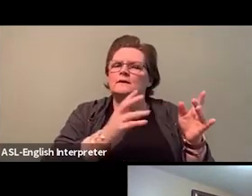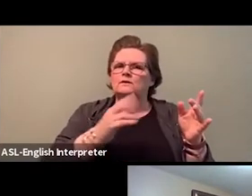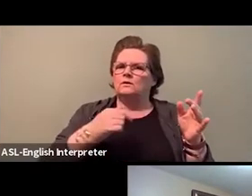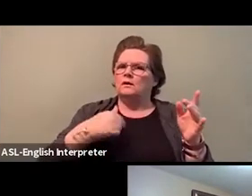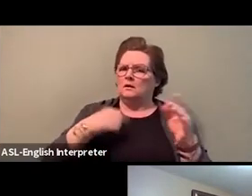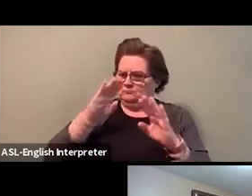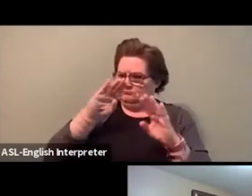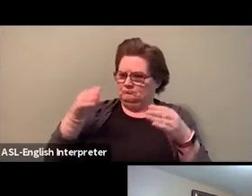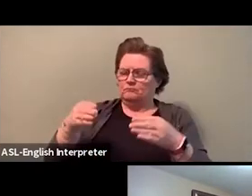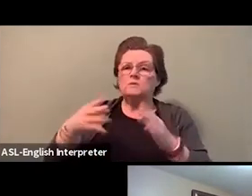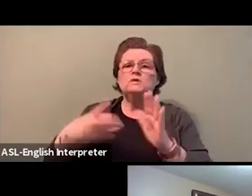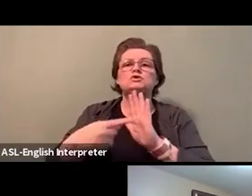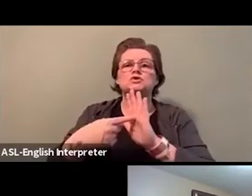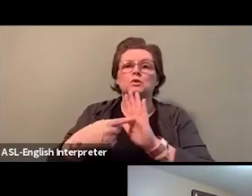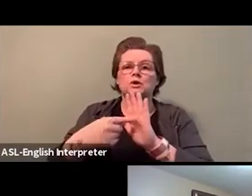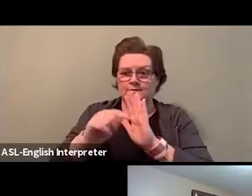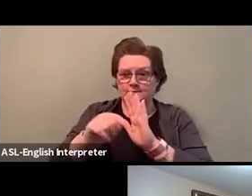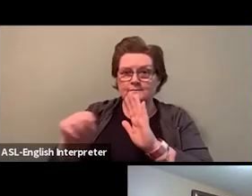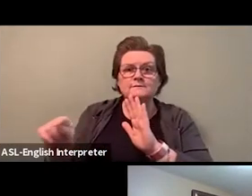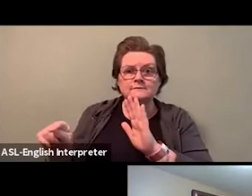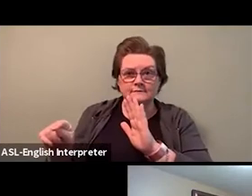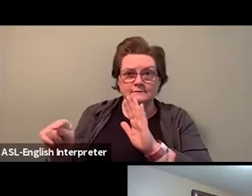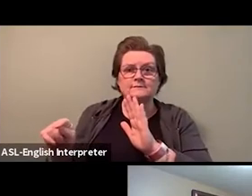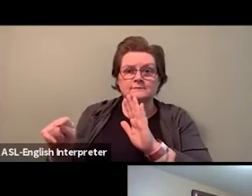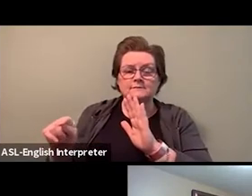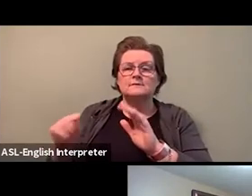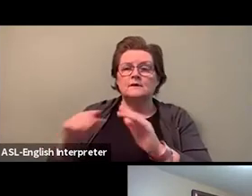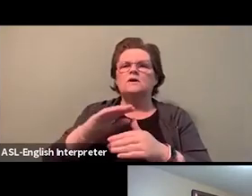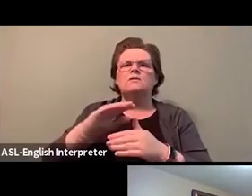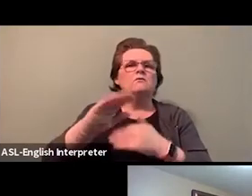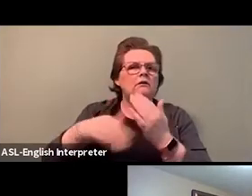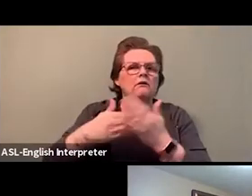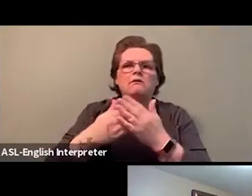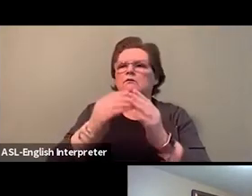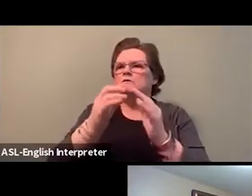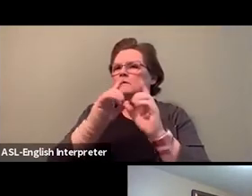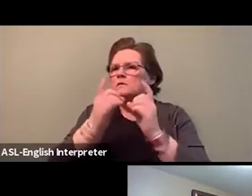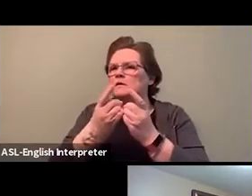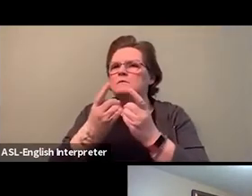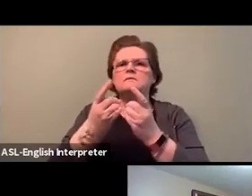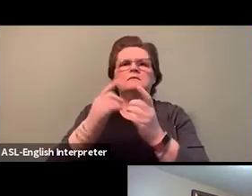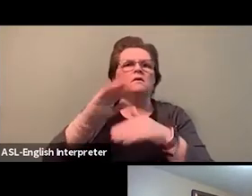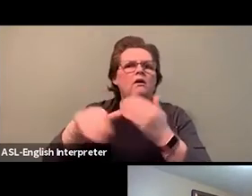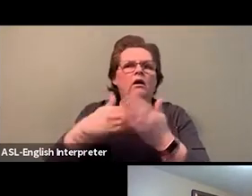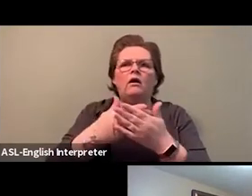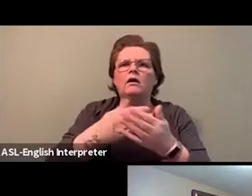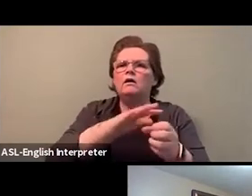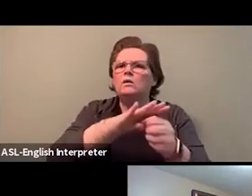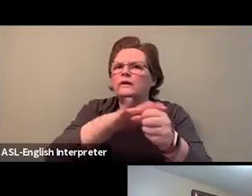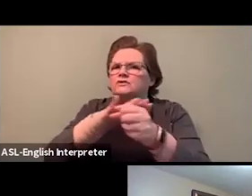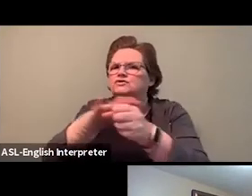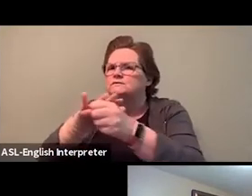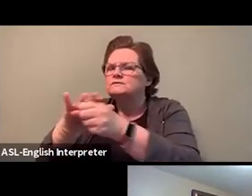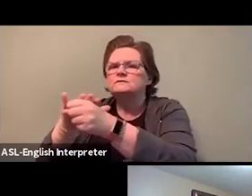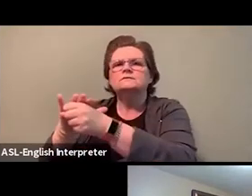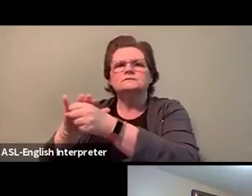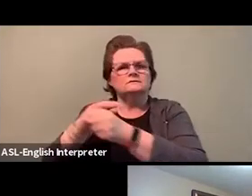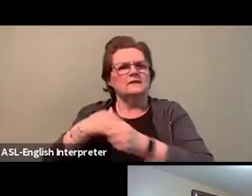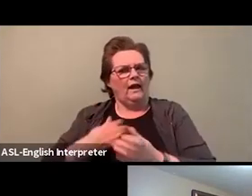The stewards went out in every department, in every branch, and did a visual eyeball kind of survey